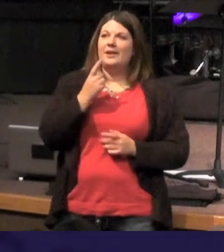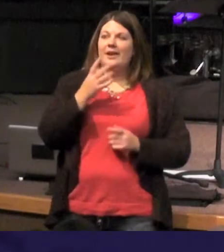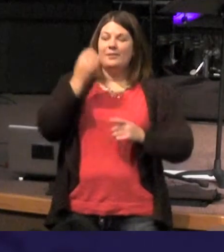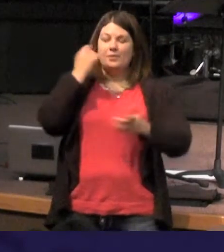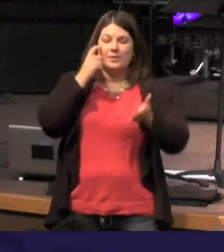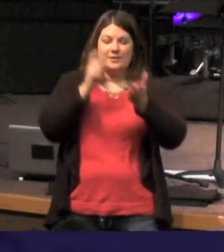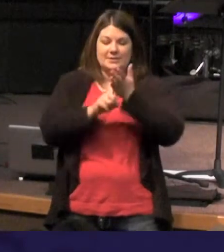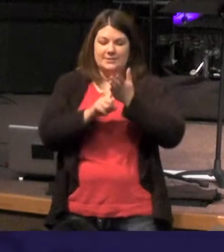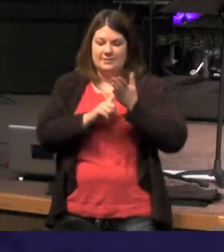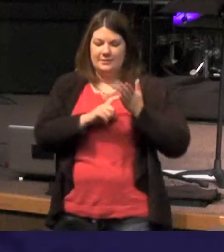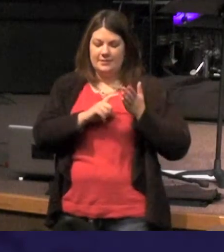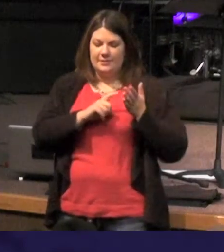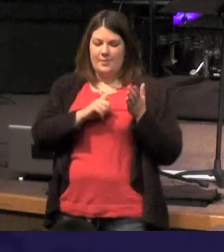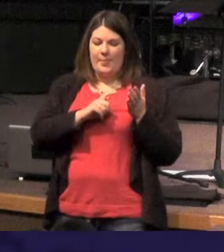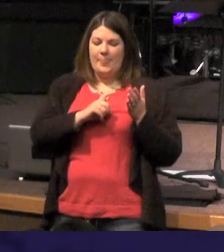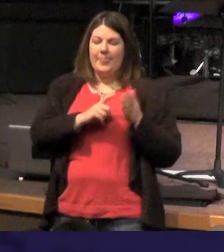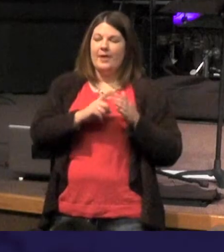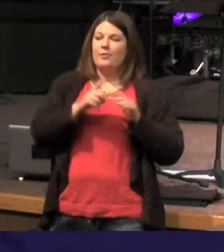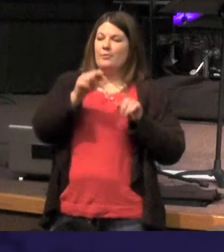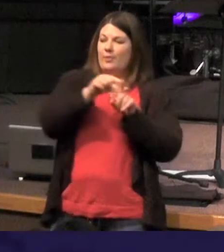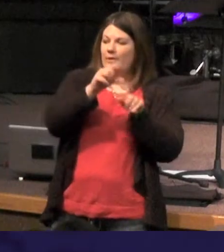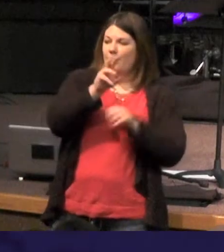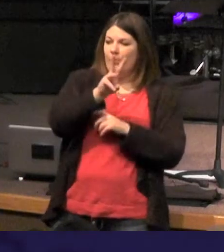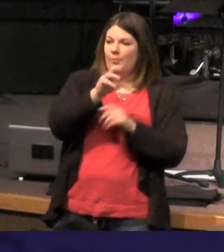was the Word and the Word was with God